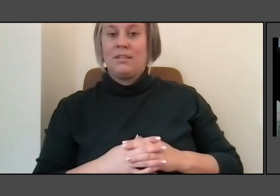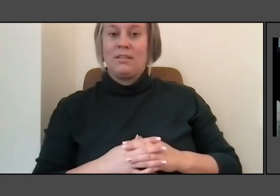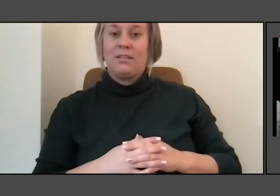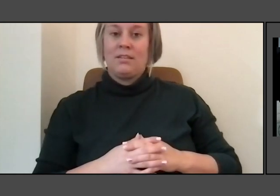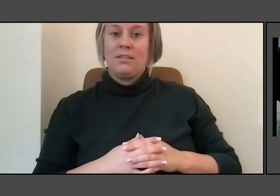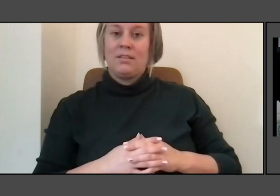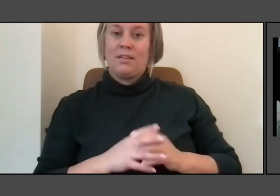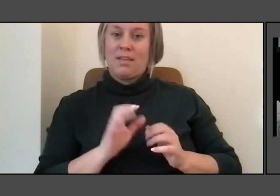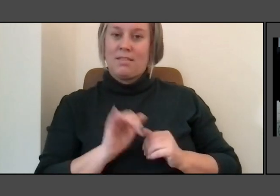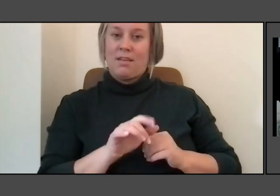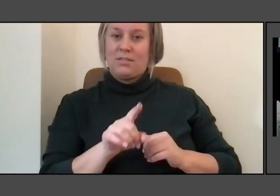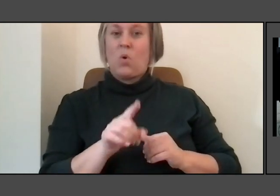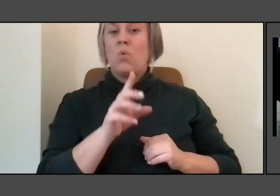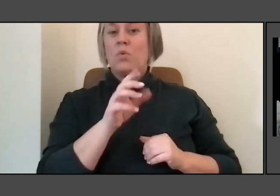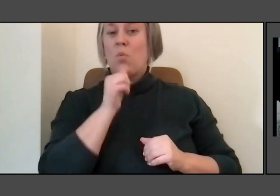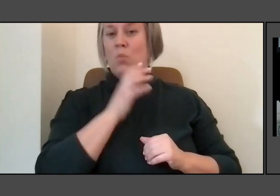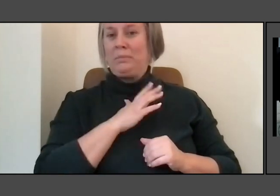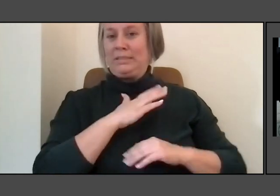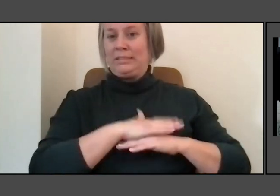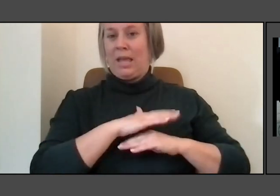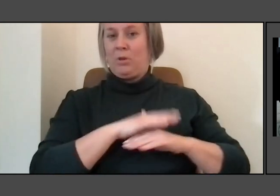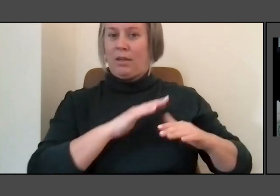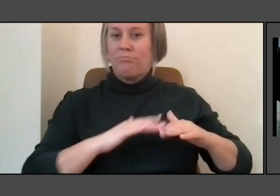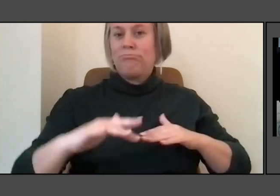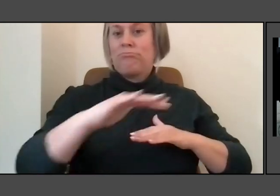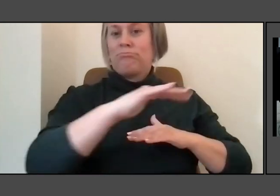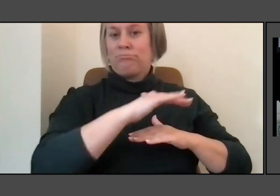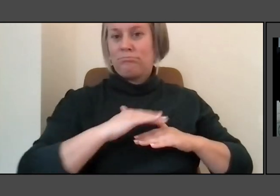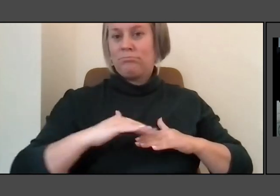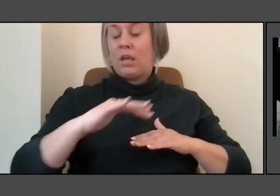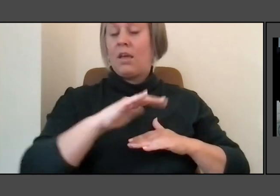that I had ever experienced water in a monument.